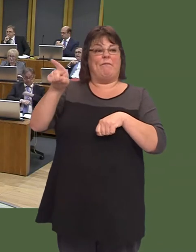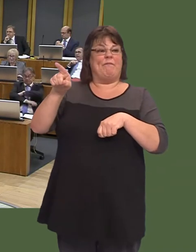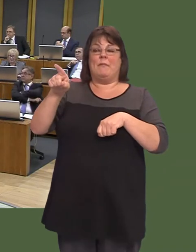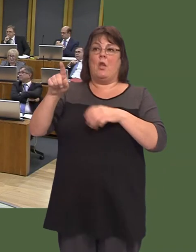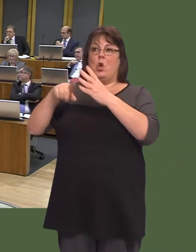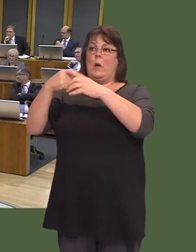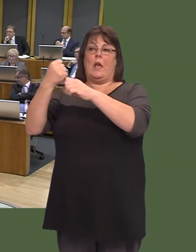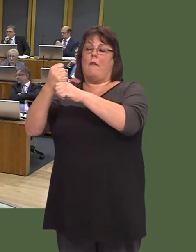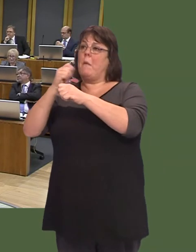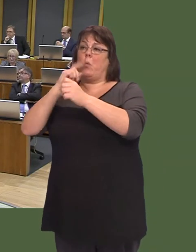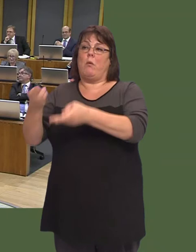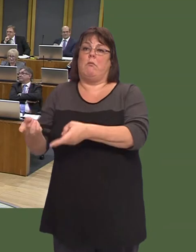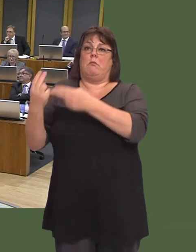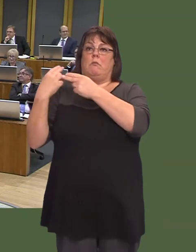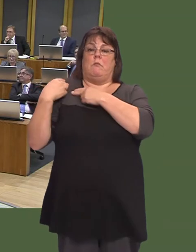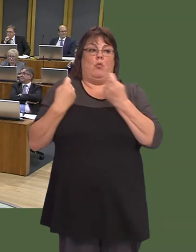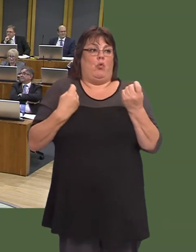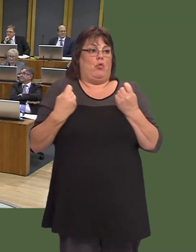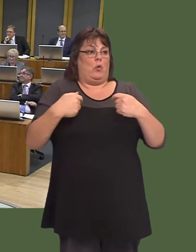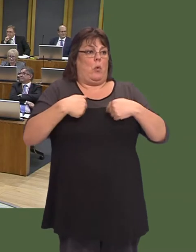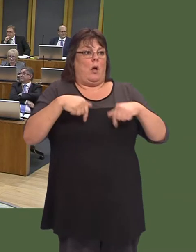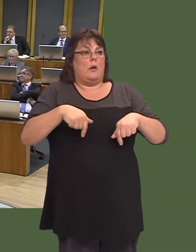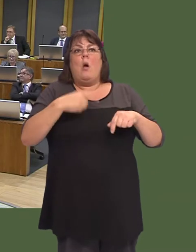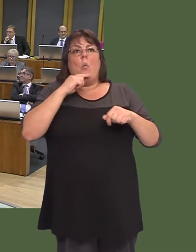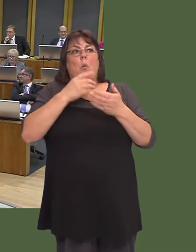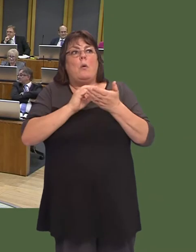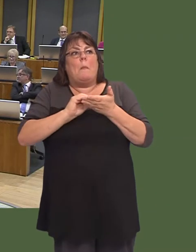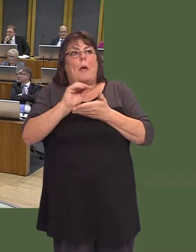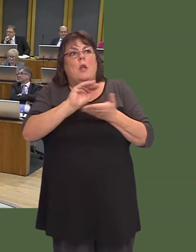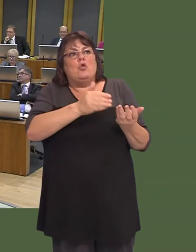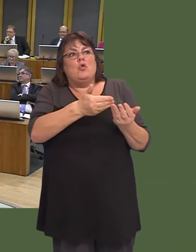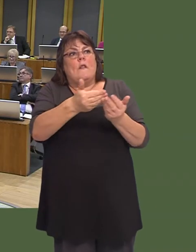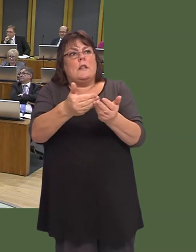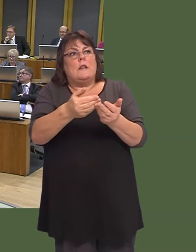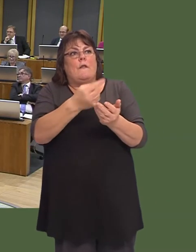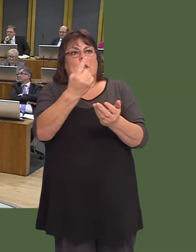We are not going to fund services that should be funded by a non-devolved body.